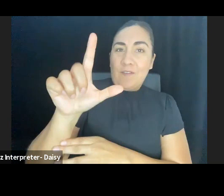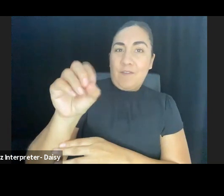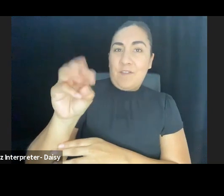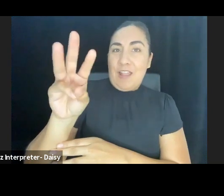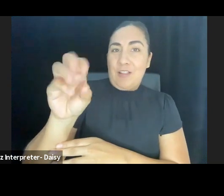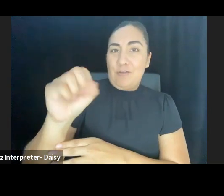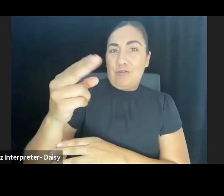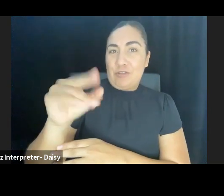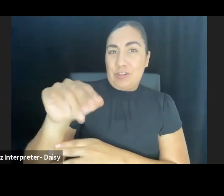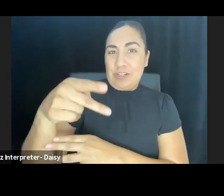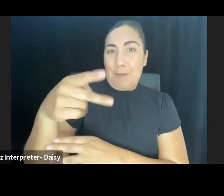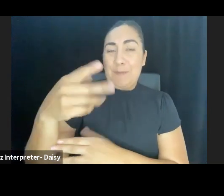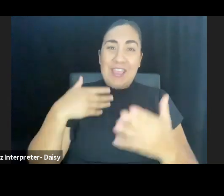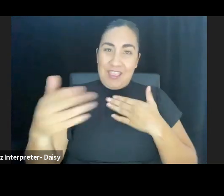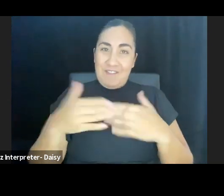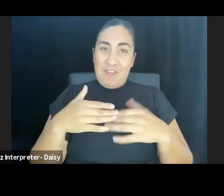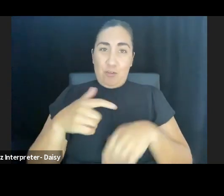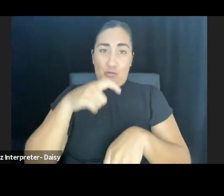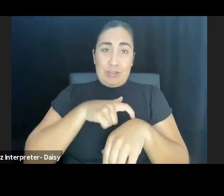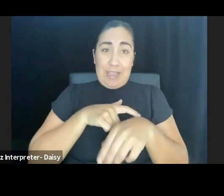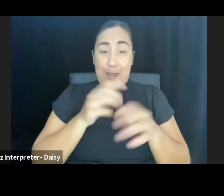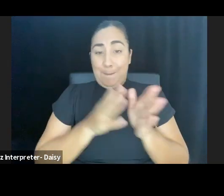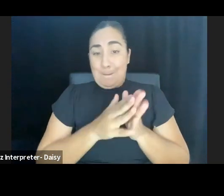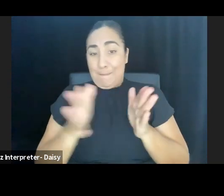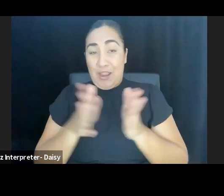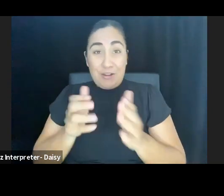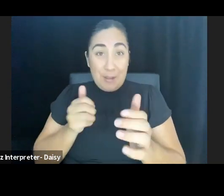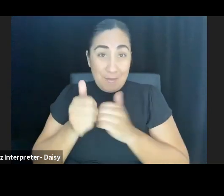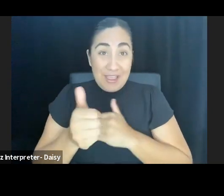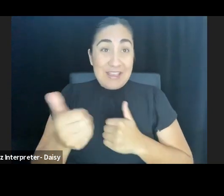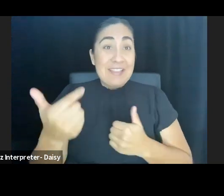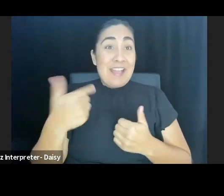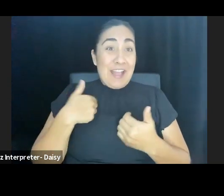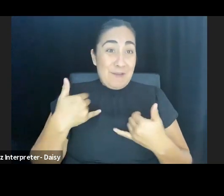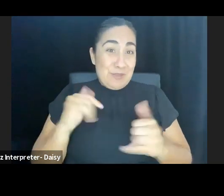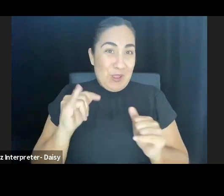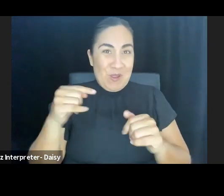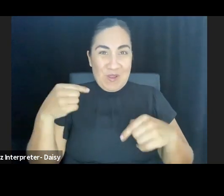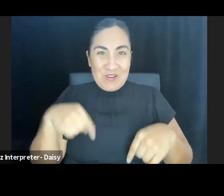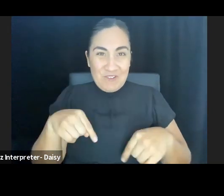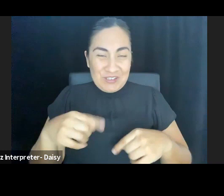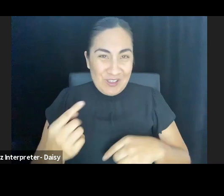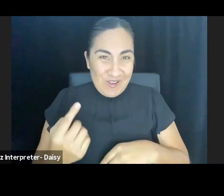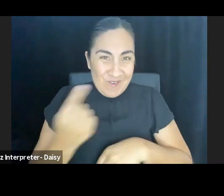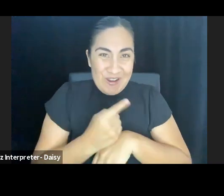And even though the time period has passed, I'm still nervous that one day you'll come back and take. Now, I quickly.